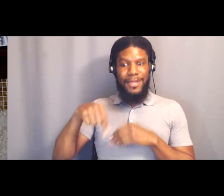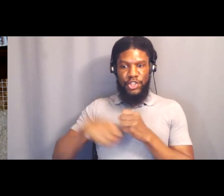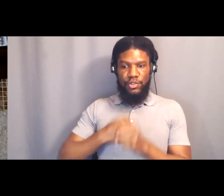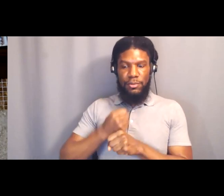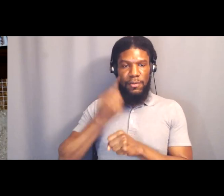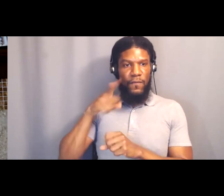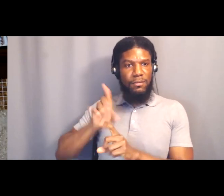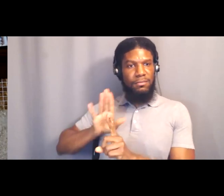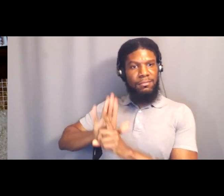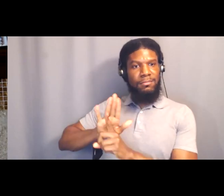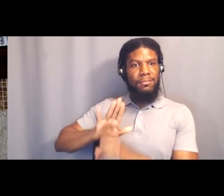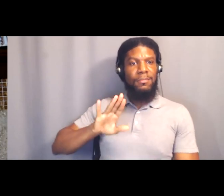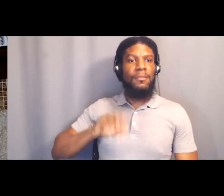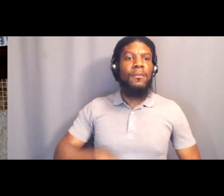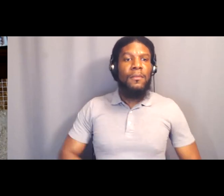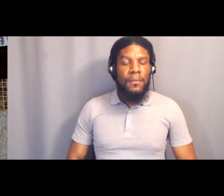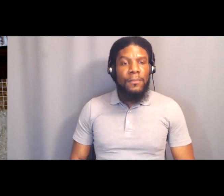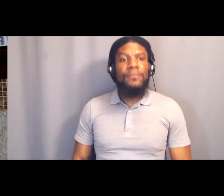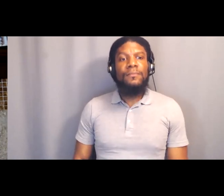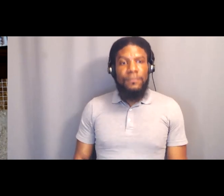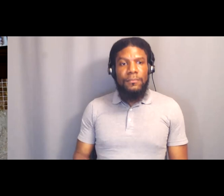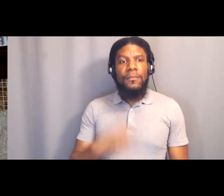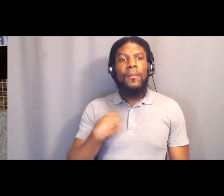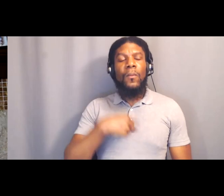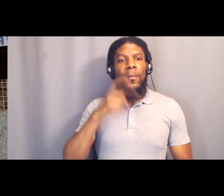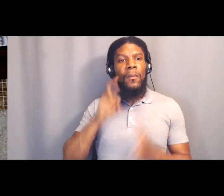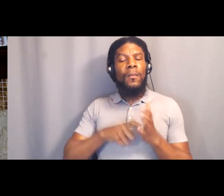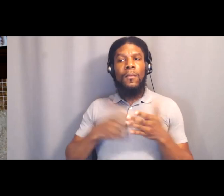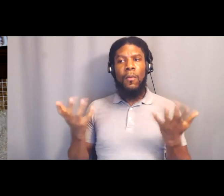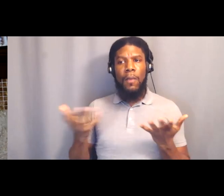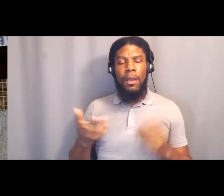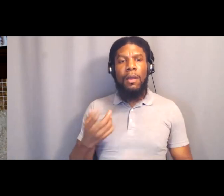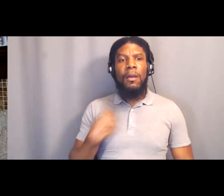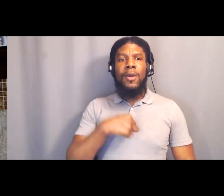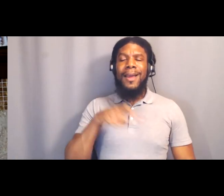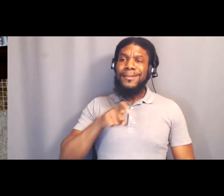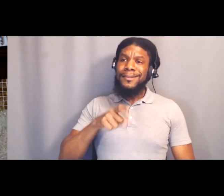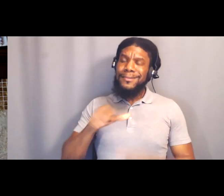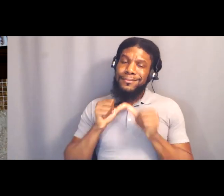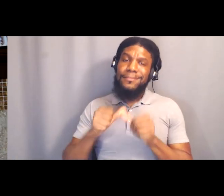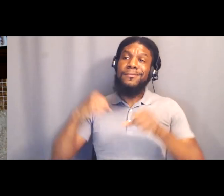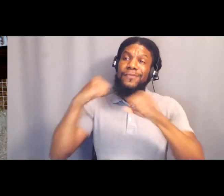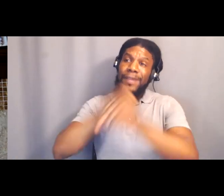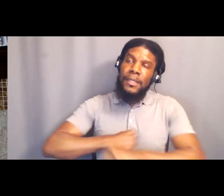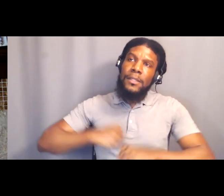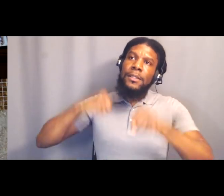And we're finding that we have to constantly fight. And so we had to have this press conference